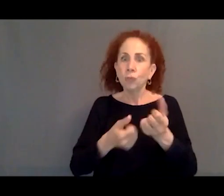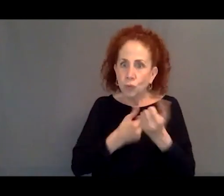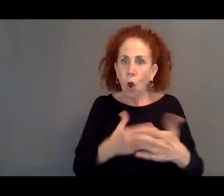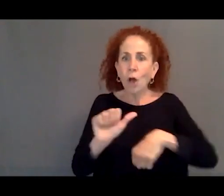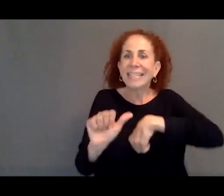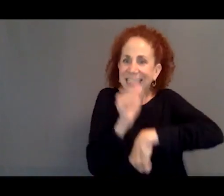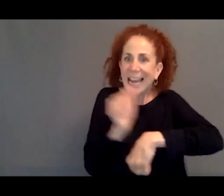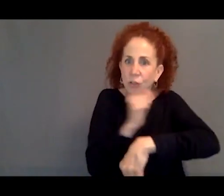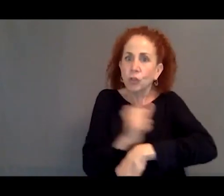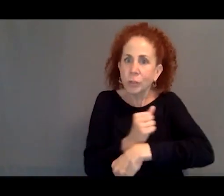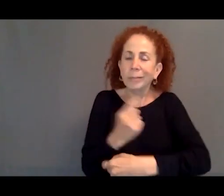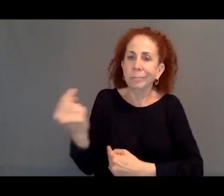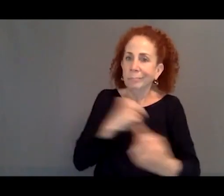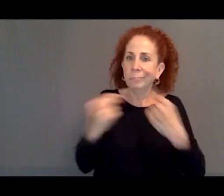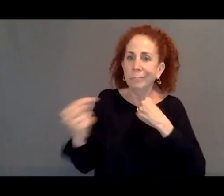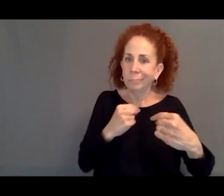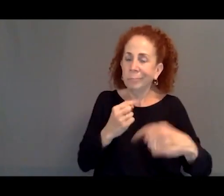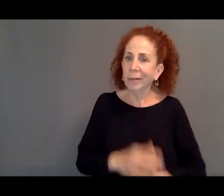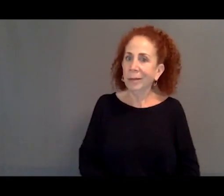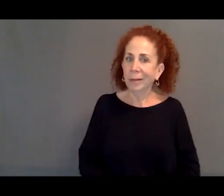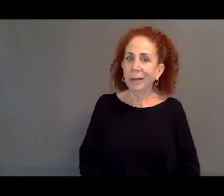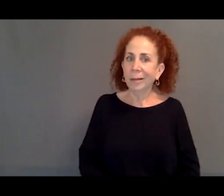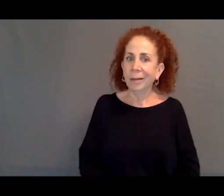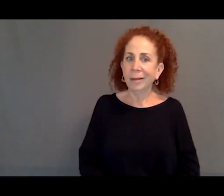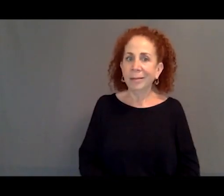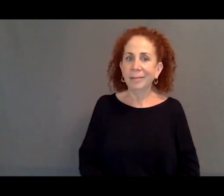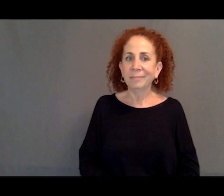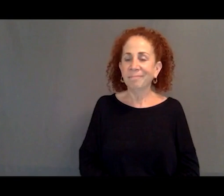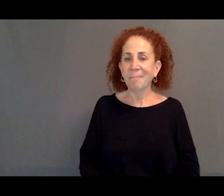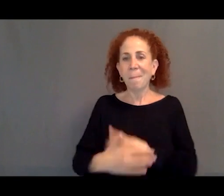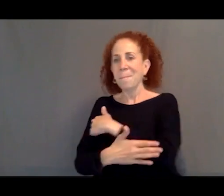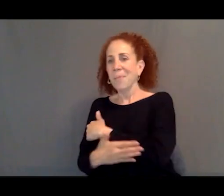And yet the countries involved sort